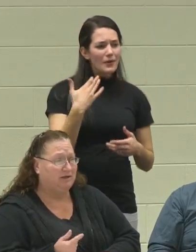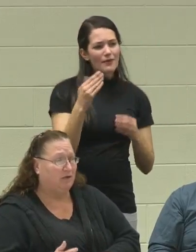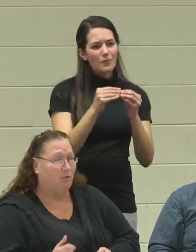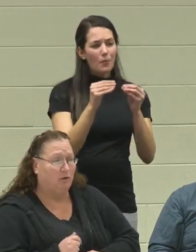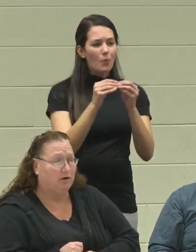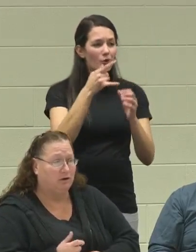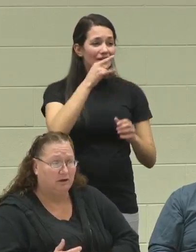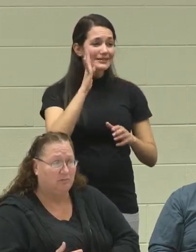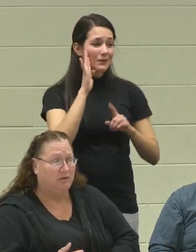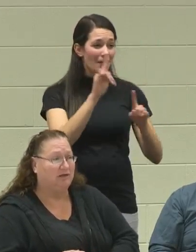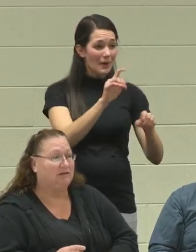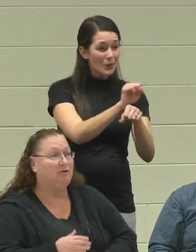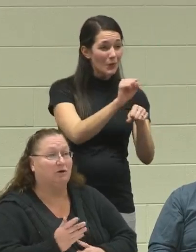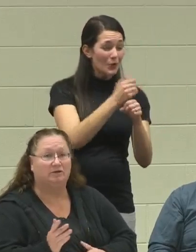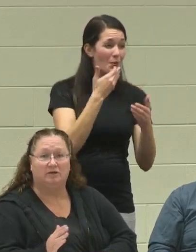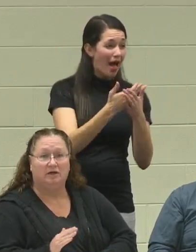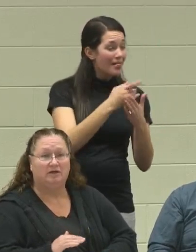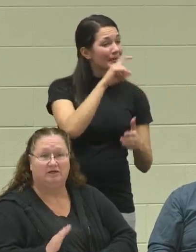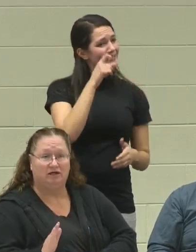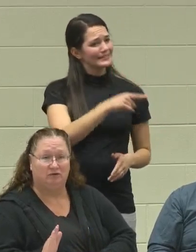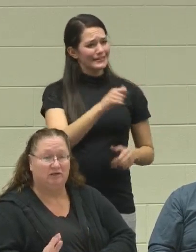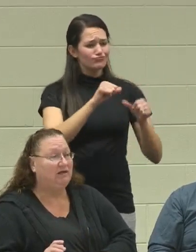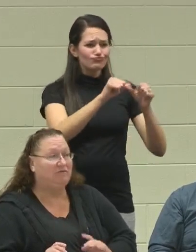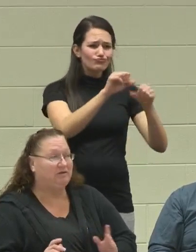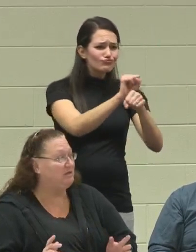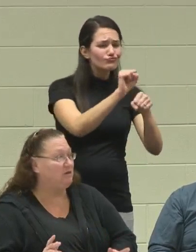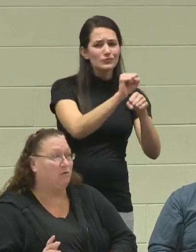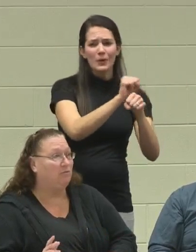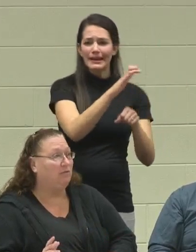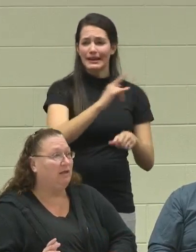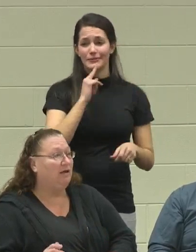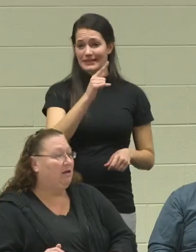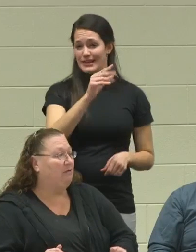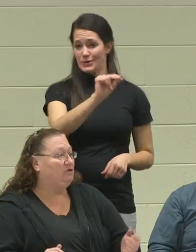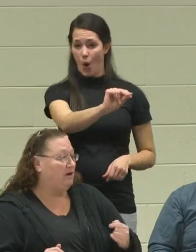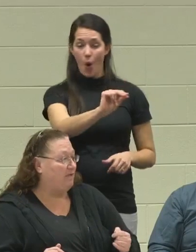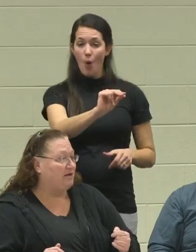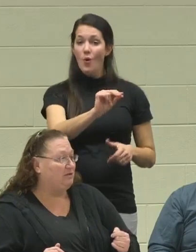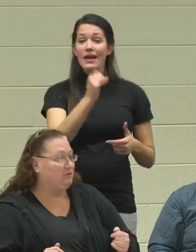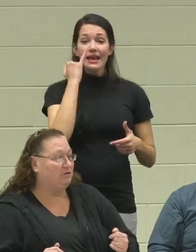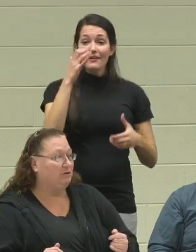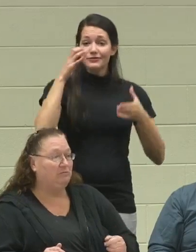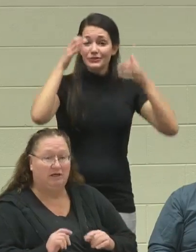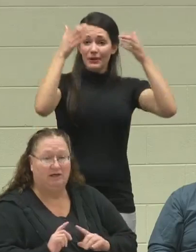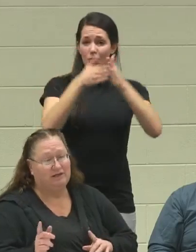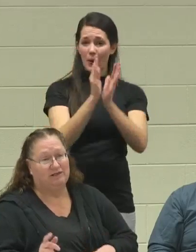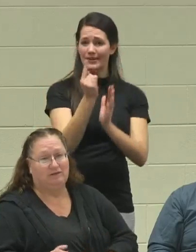who will work good?", because he works continuous. He never says, "No." If the chef asks him to do something, he does it,